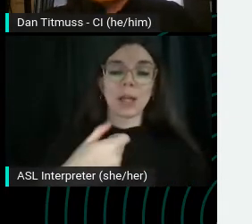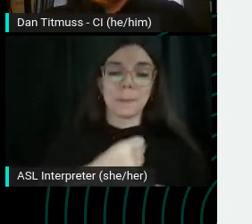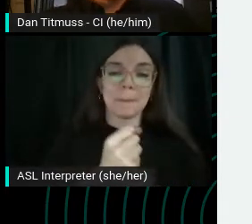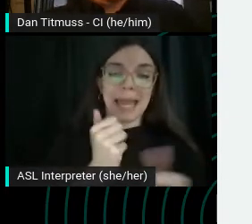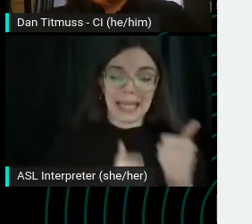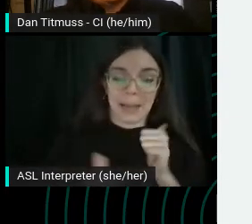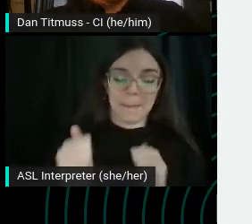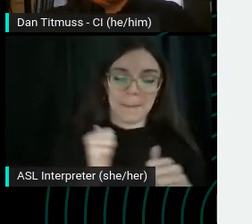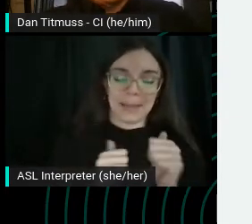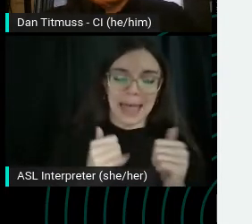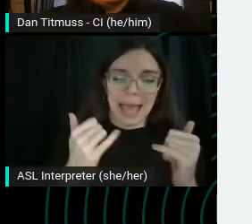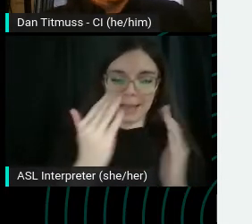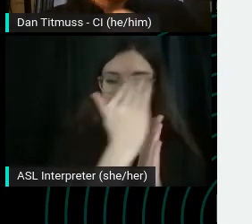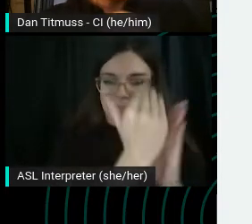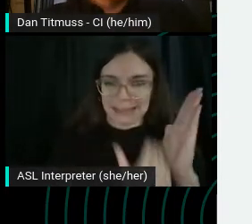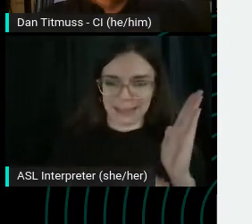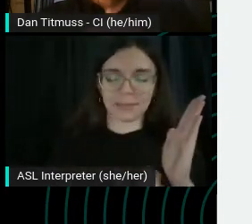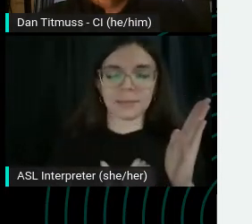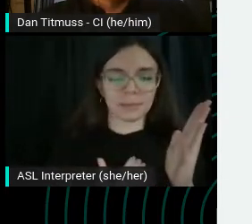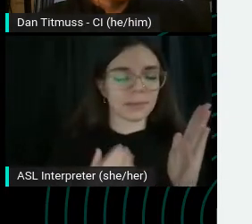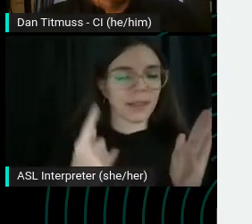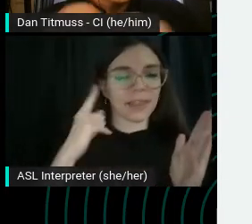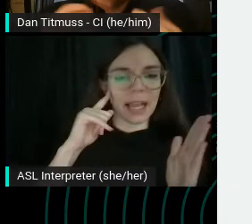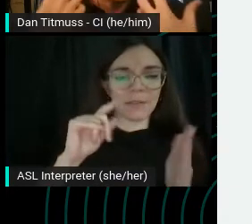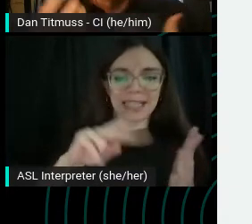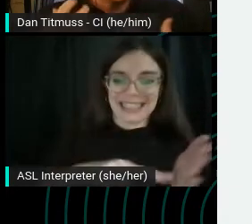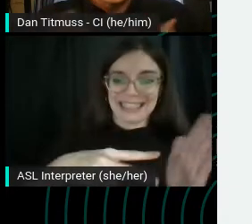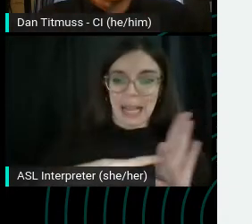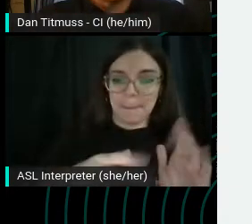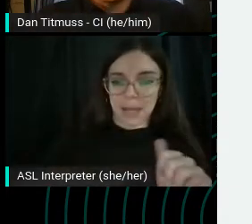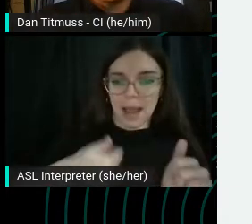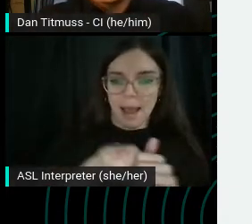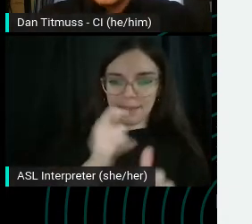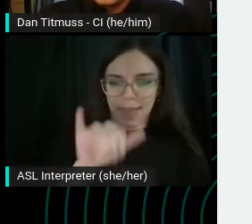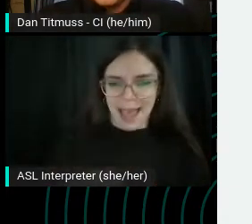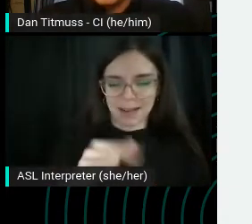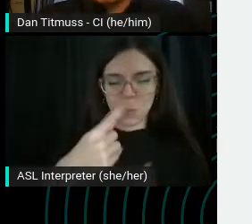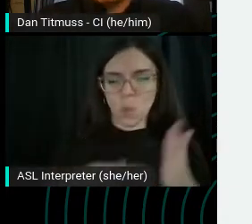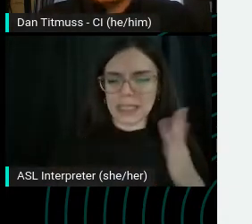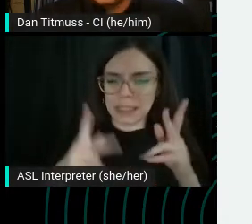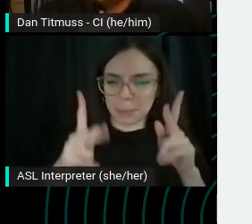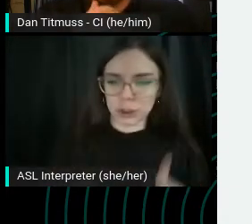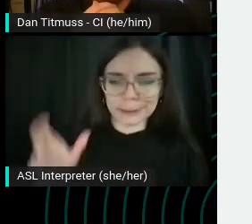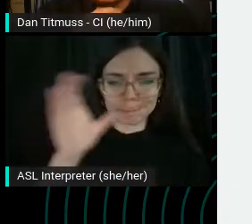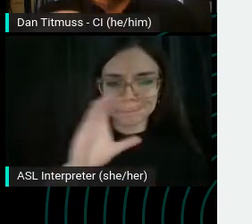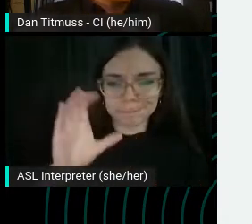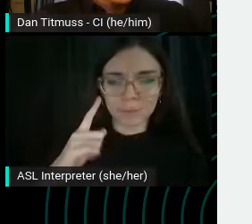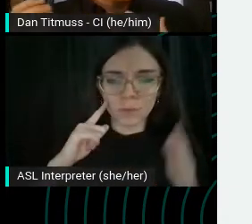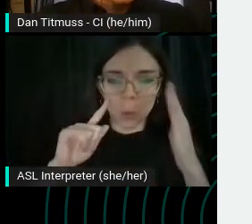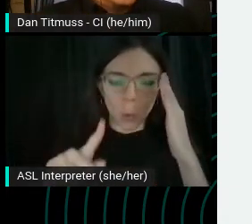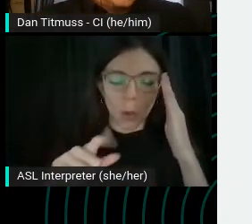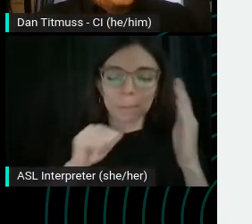What is someone looking for? What's the intent behind assertion was that implicit question? Don't link together videos.